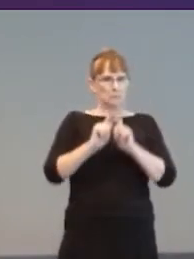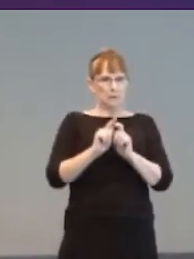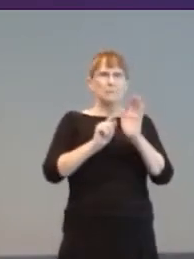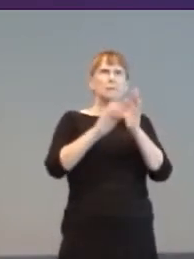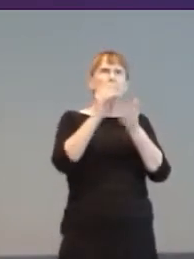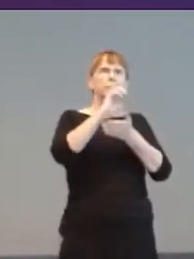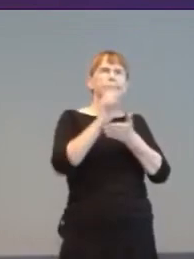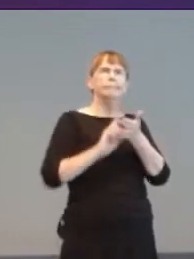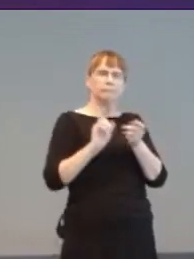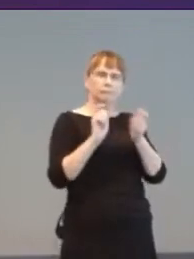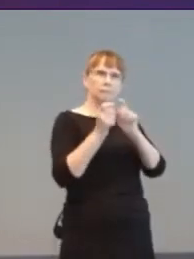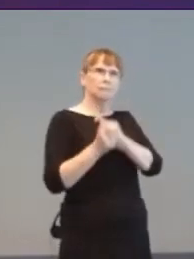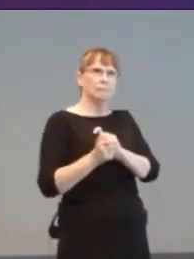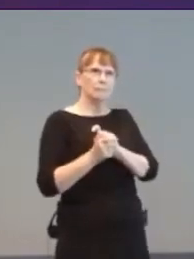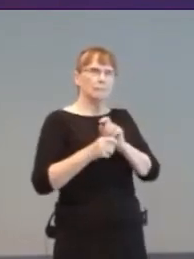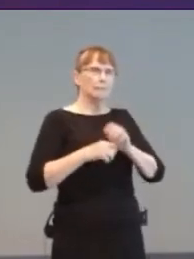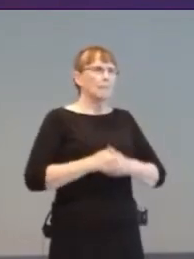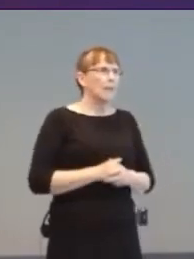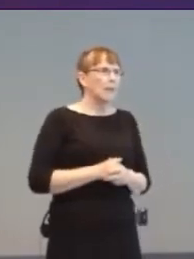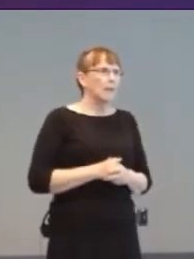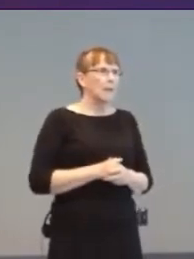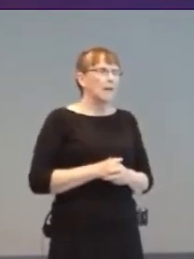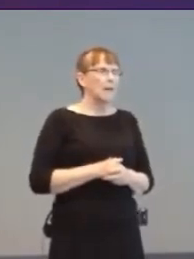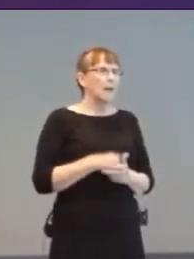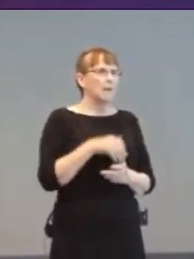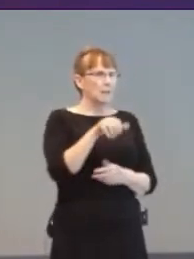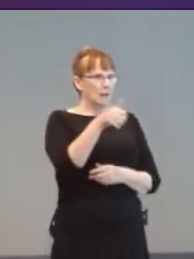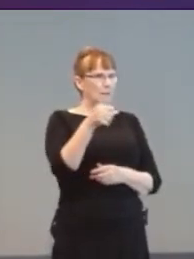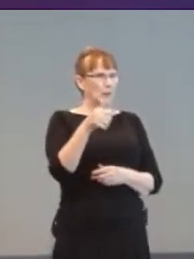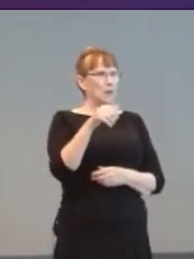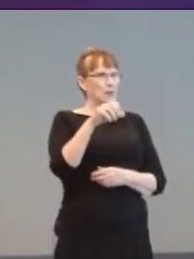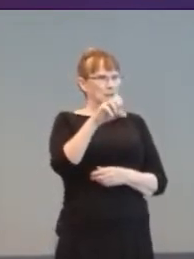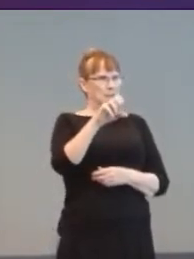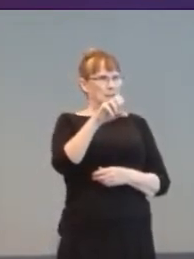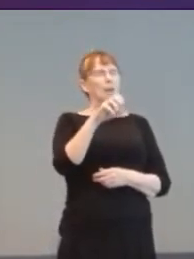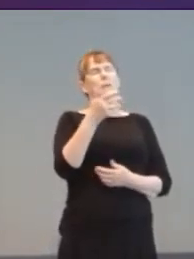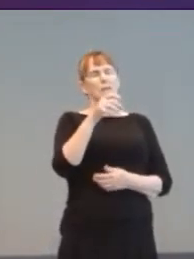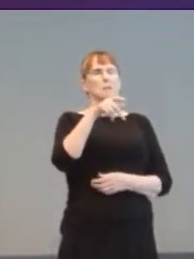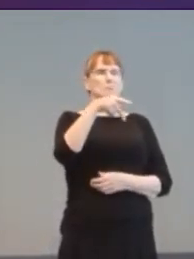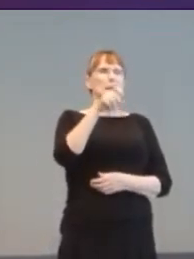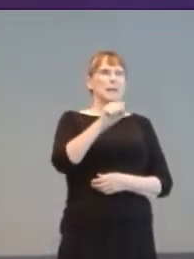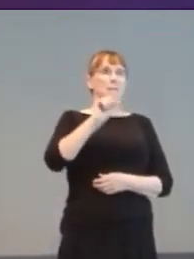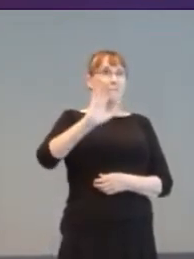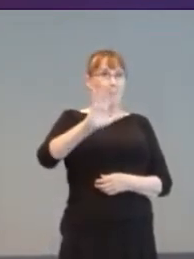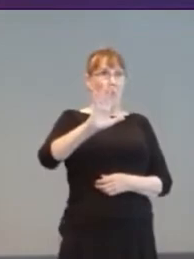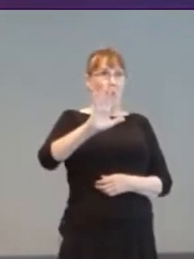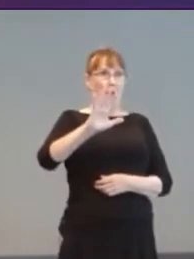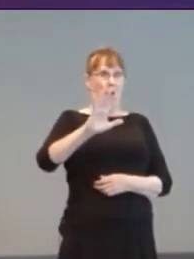The Sony PS5 Access Controller due in December 2023 has taken a more radical approach.